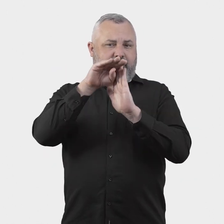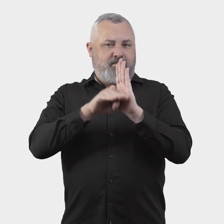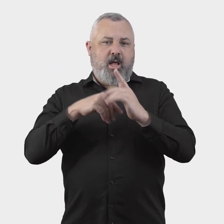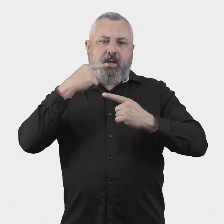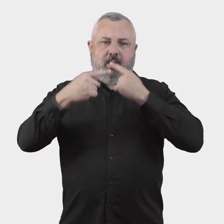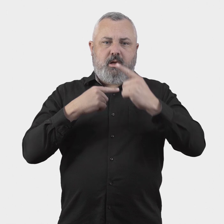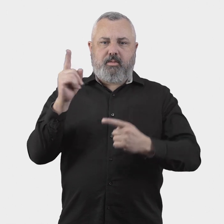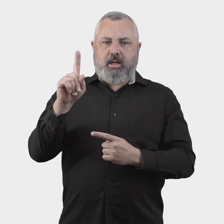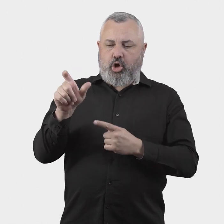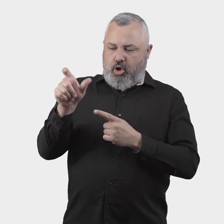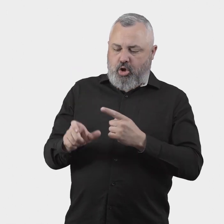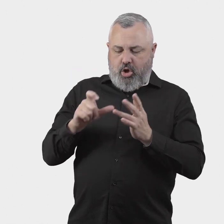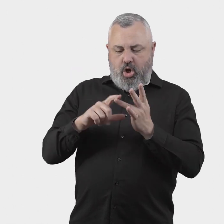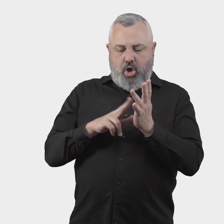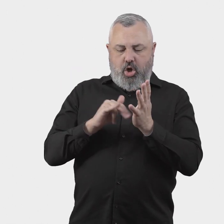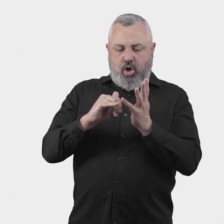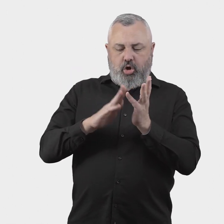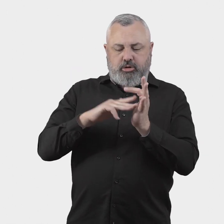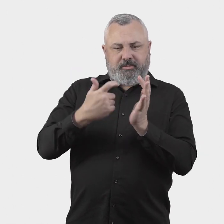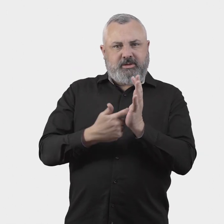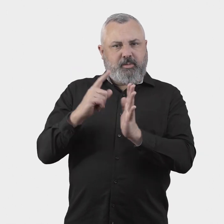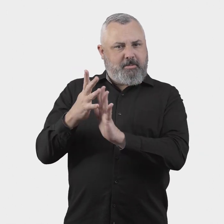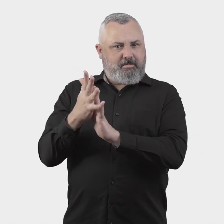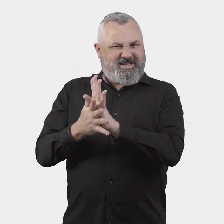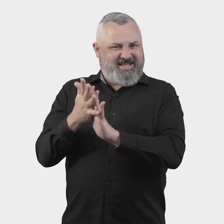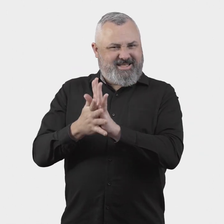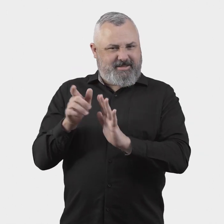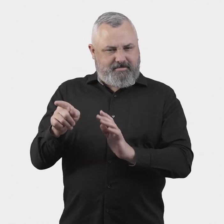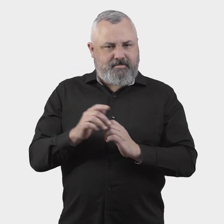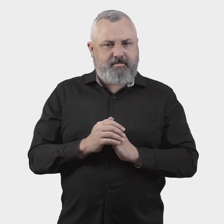complaints to the Aviation Industry Ombuds Scheme.